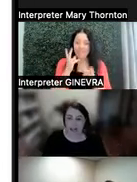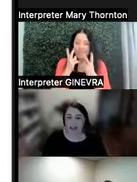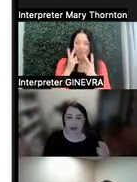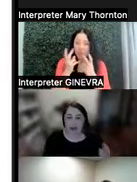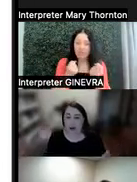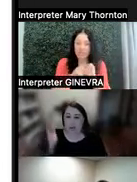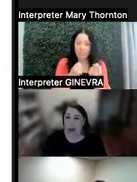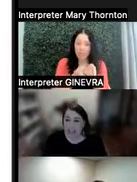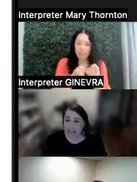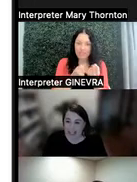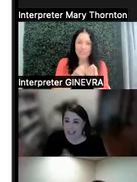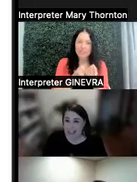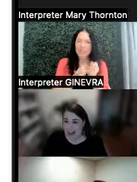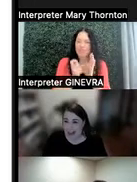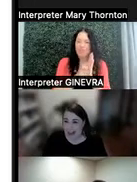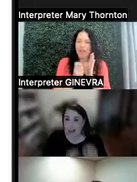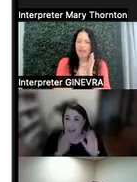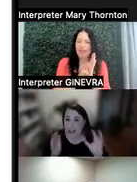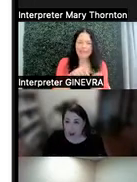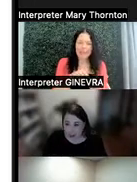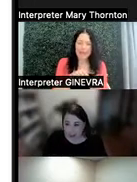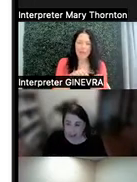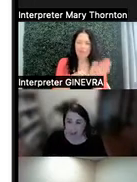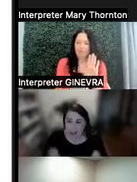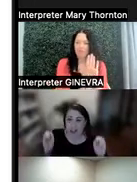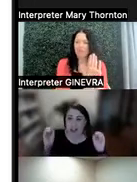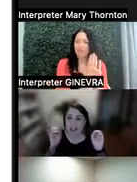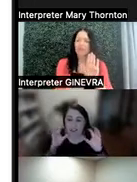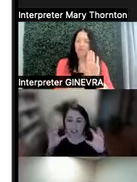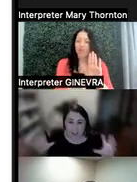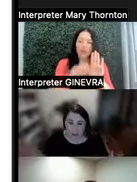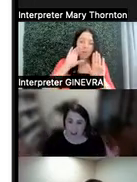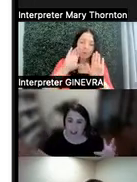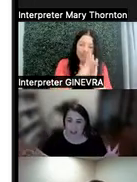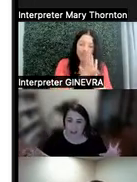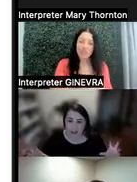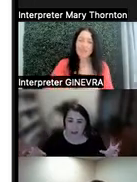So writing it down, showing a picture, giving a product sample.